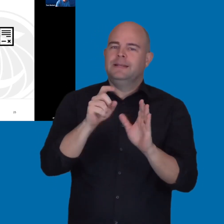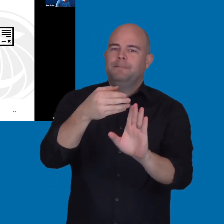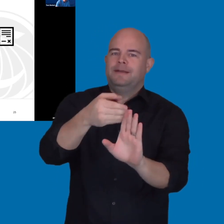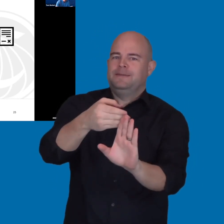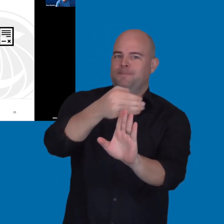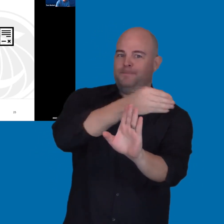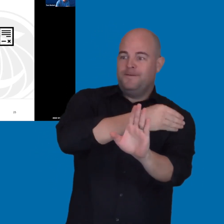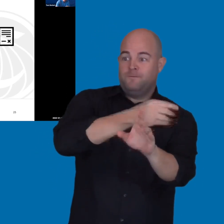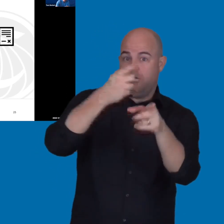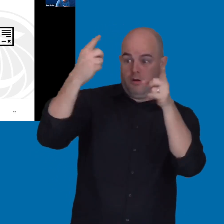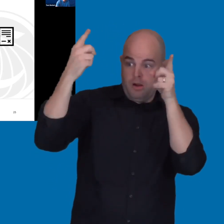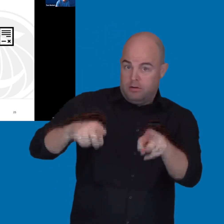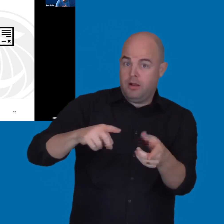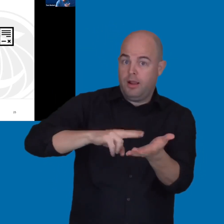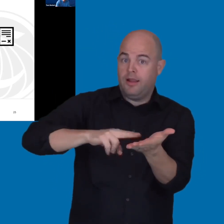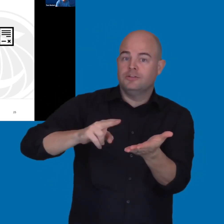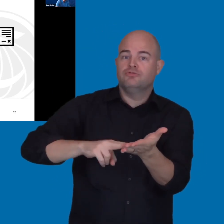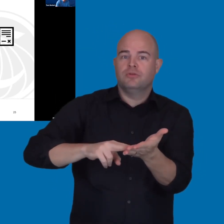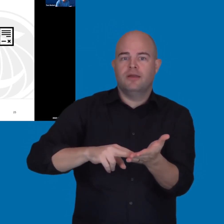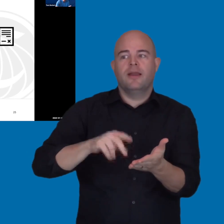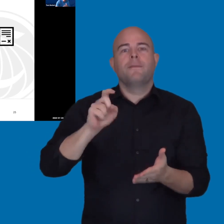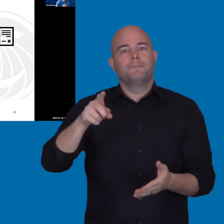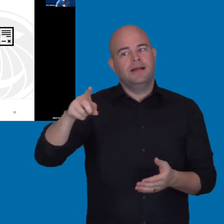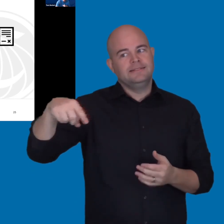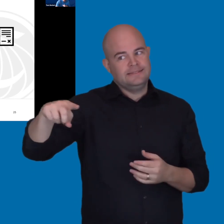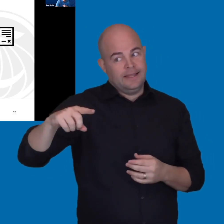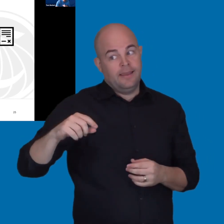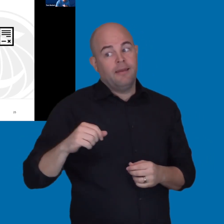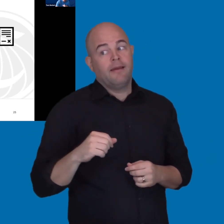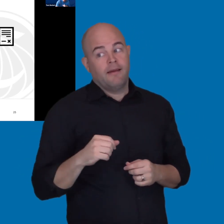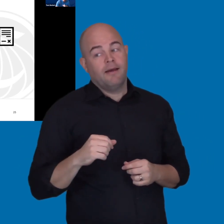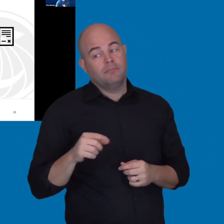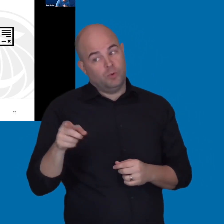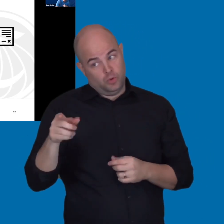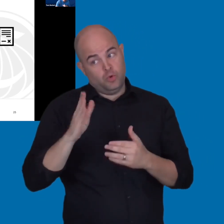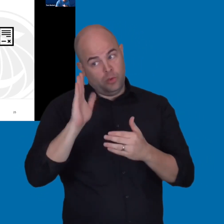to establishing the contract to get the vendor onboard with making those changes.